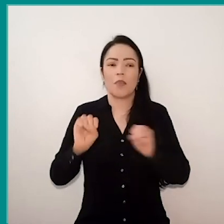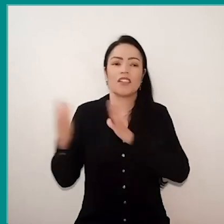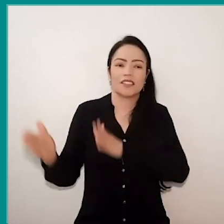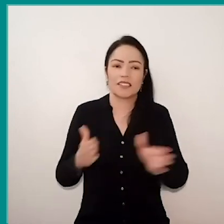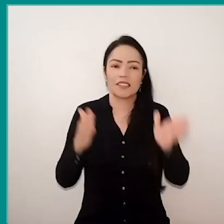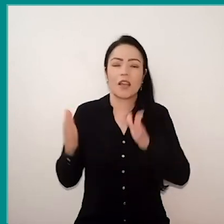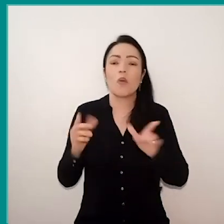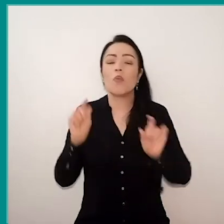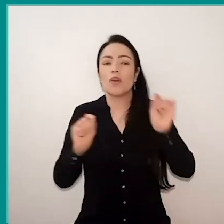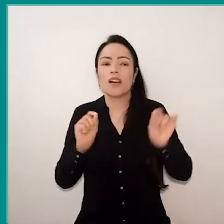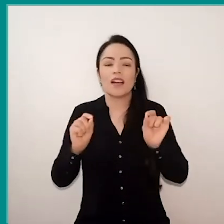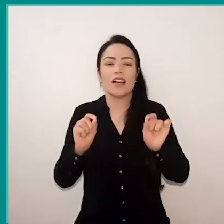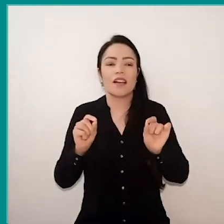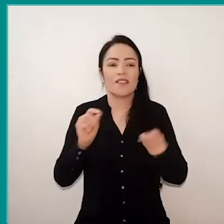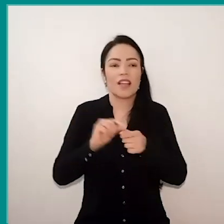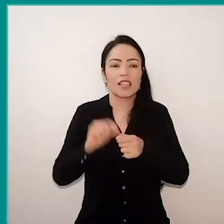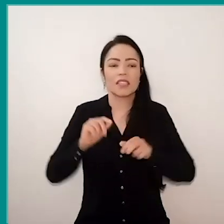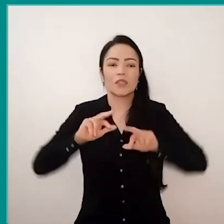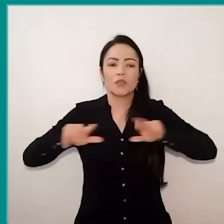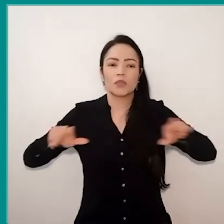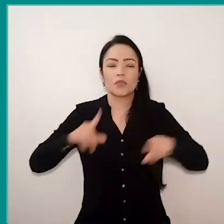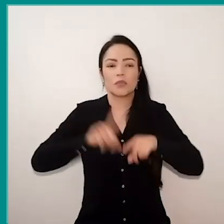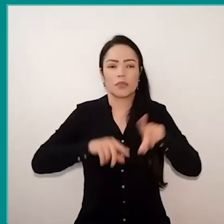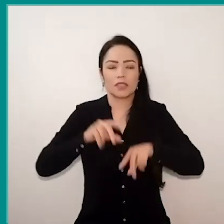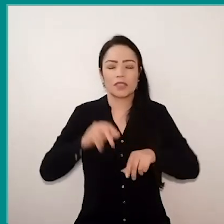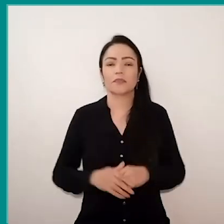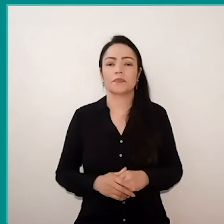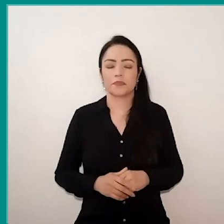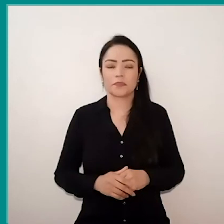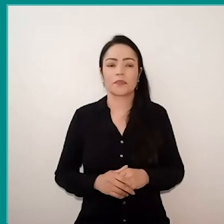who produces these materials, the videos and websites,